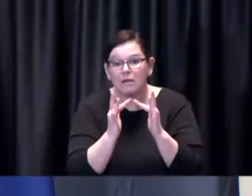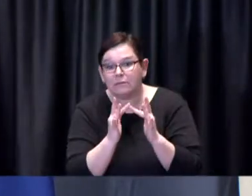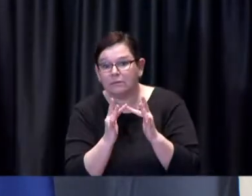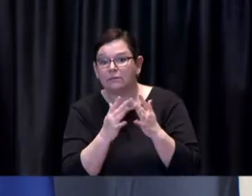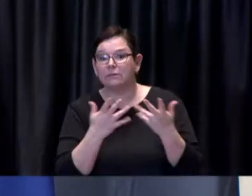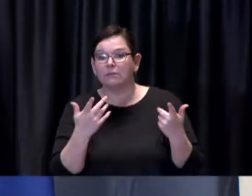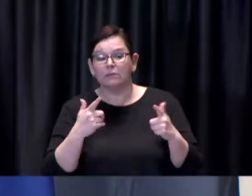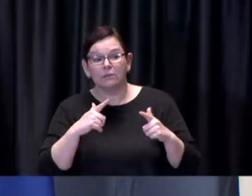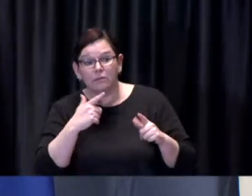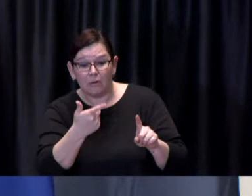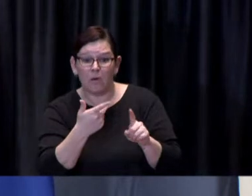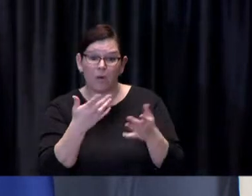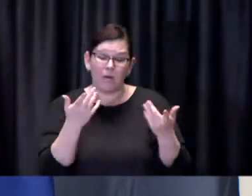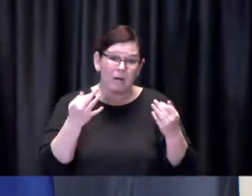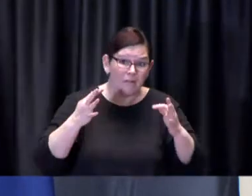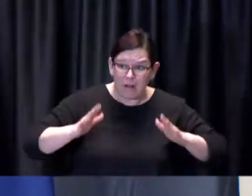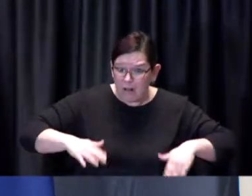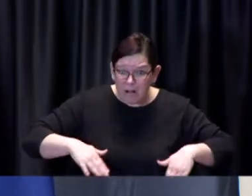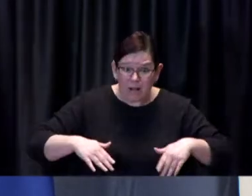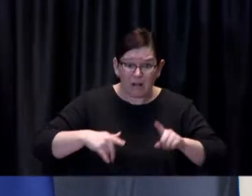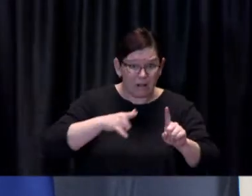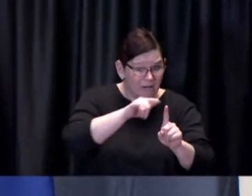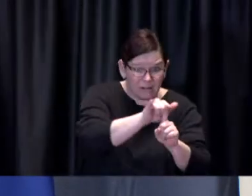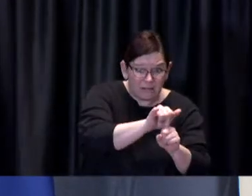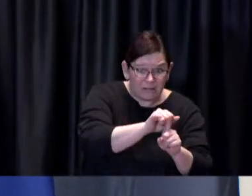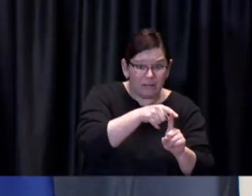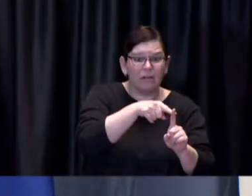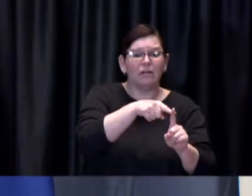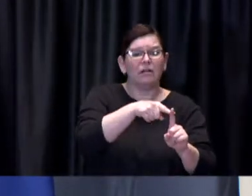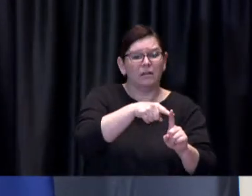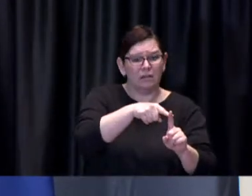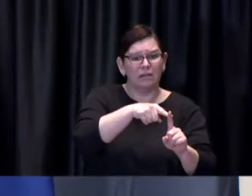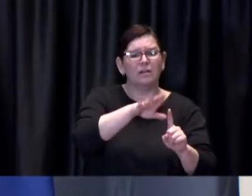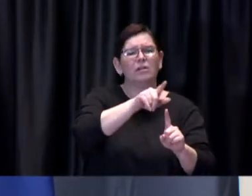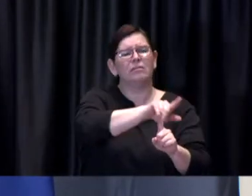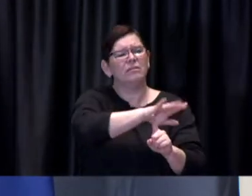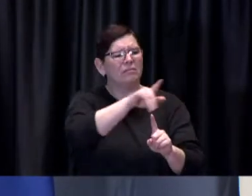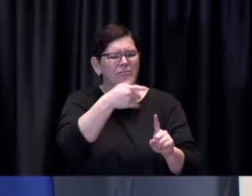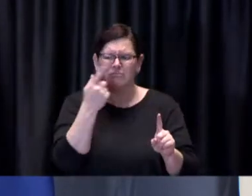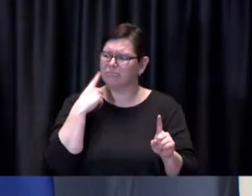vaccination service should contact their primary care provider their primary health care provider